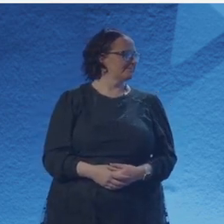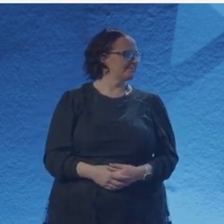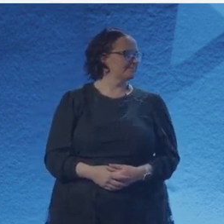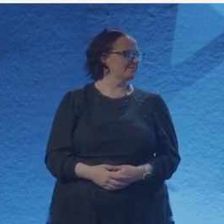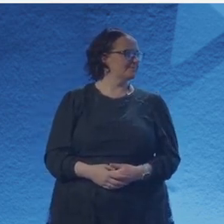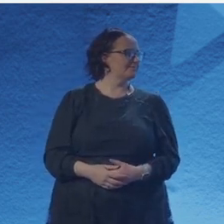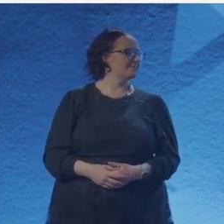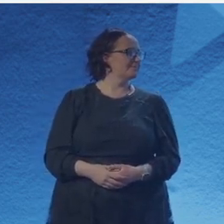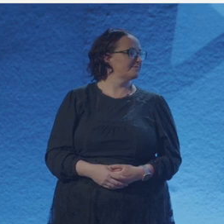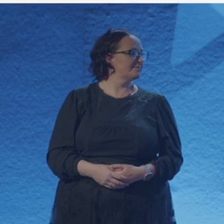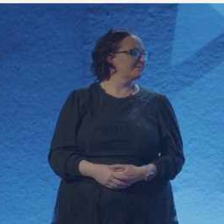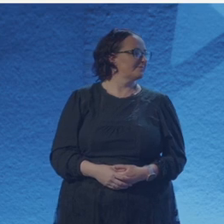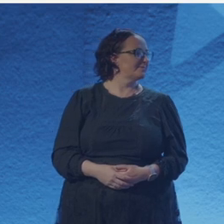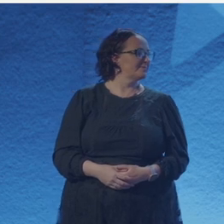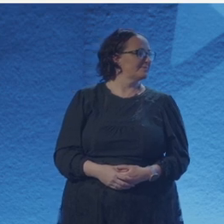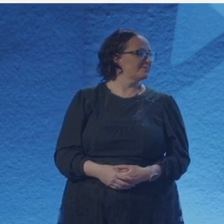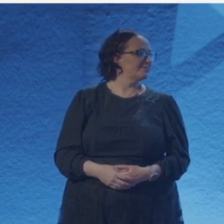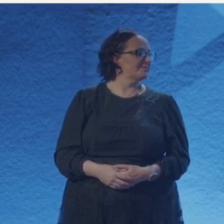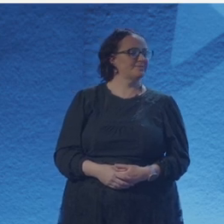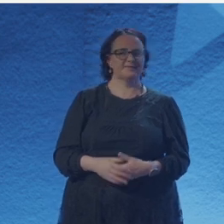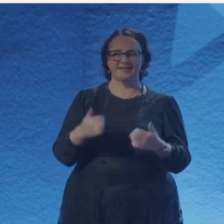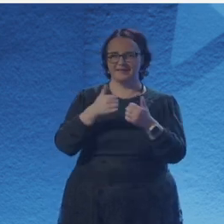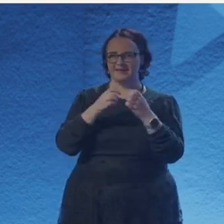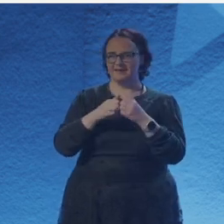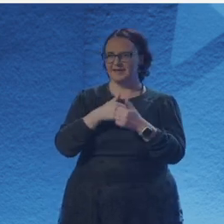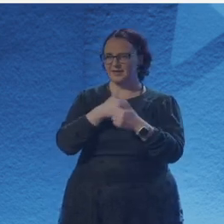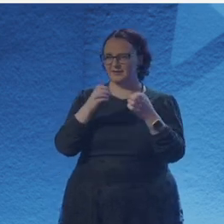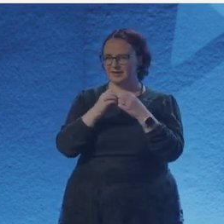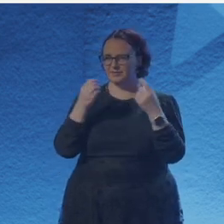such as an art book on biomechanics for charity and organ on chip technology.